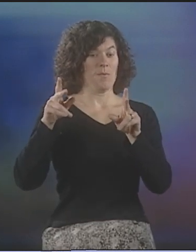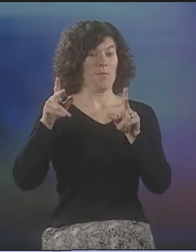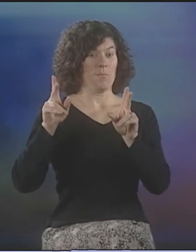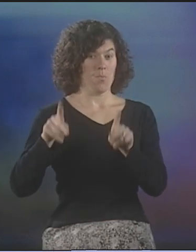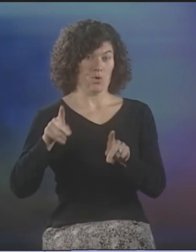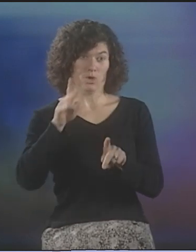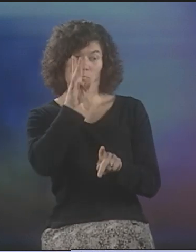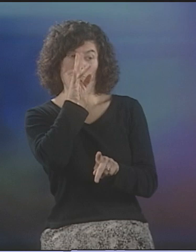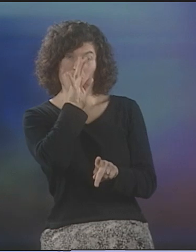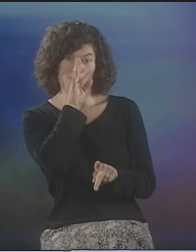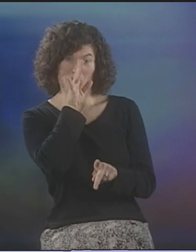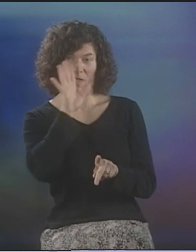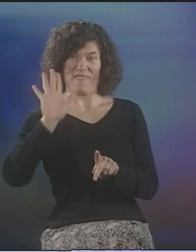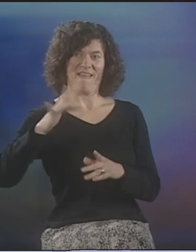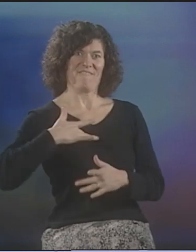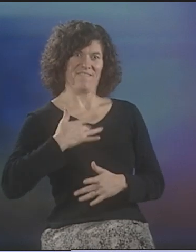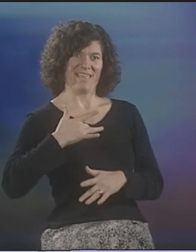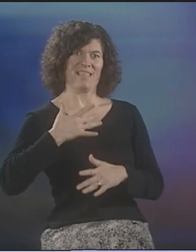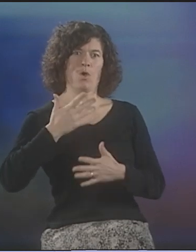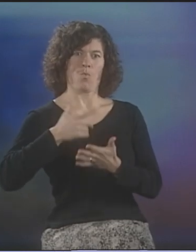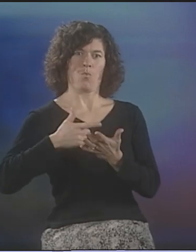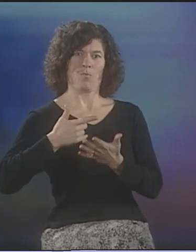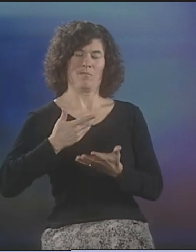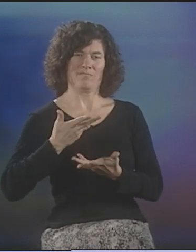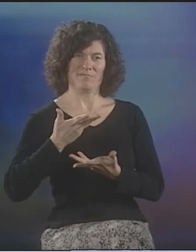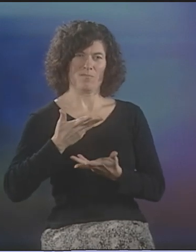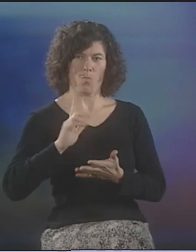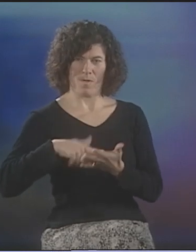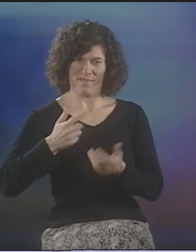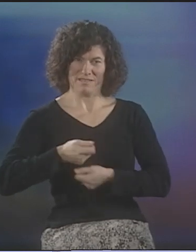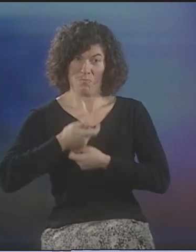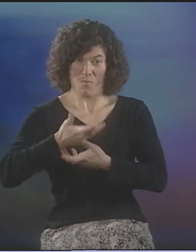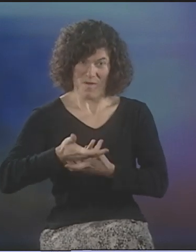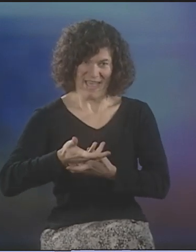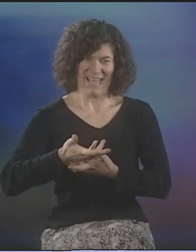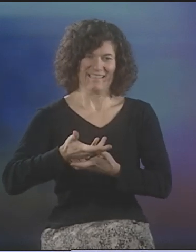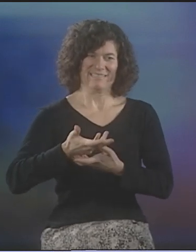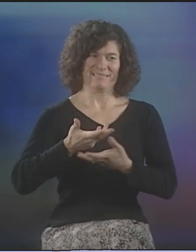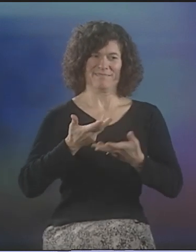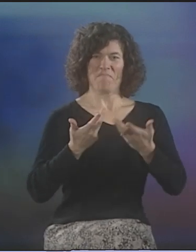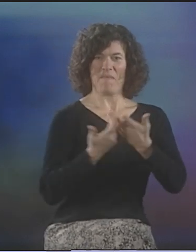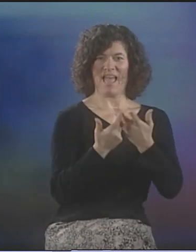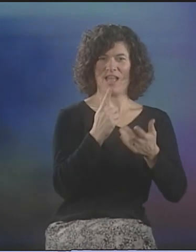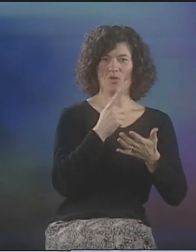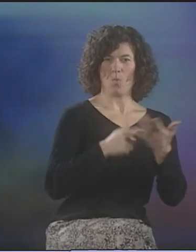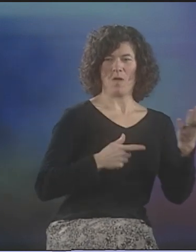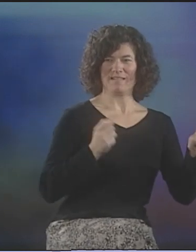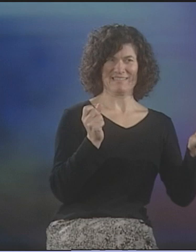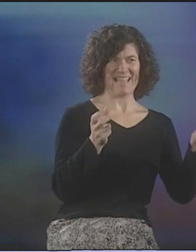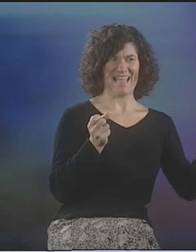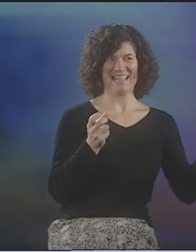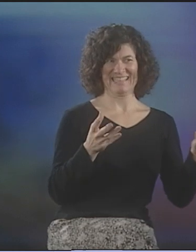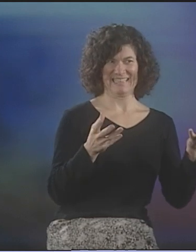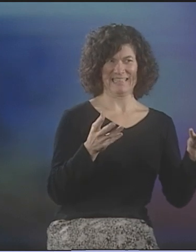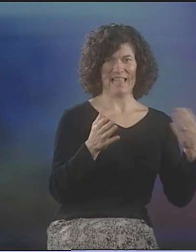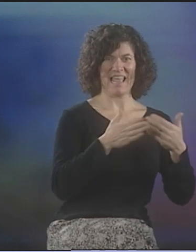IF A PERSON IS RECITING THEIR POETRY, WHAT THEY'RE TRYING TO EXPRESS HAS TO SOMEHOW LINE UP WITH THE SIGNS,